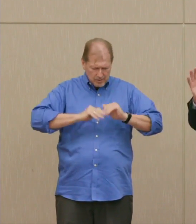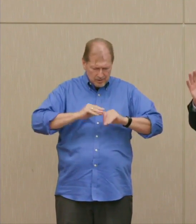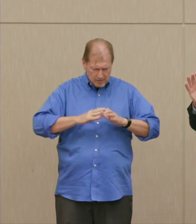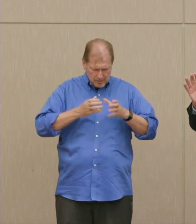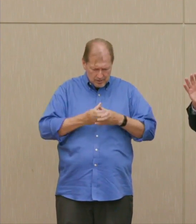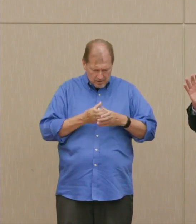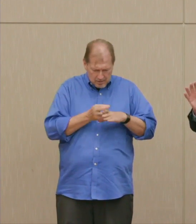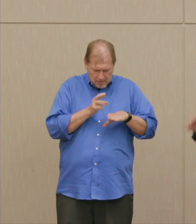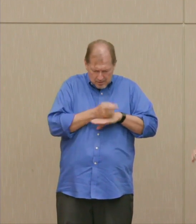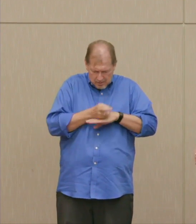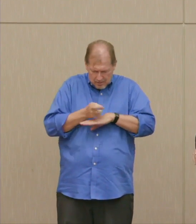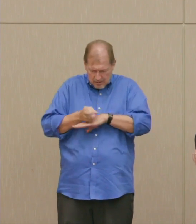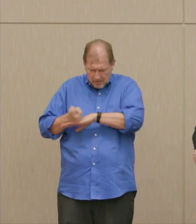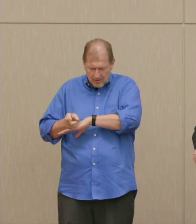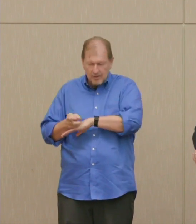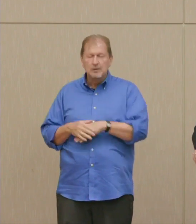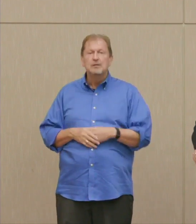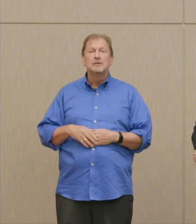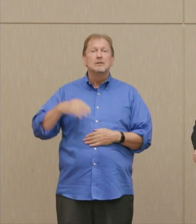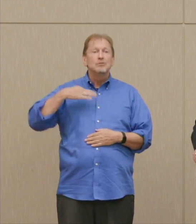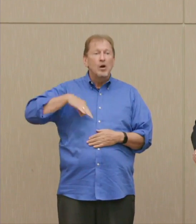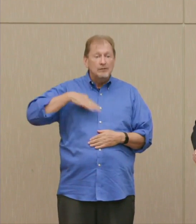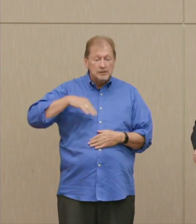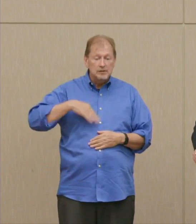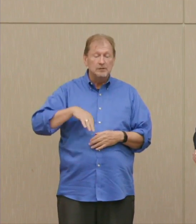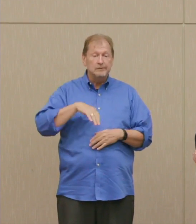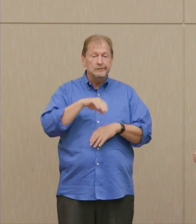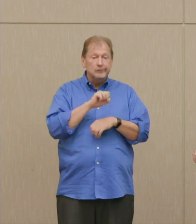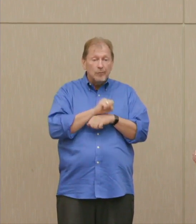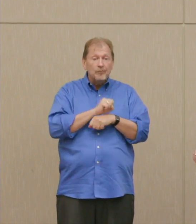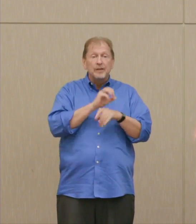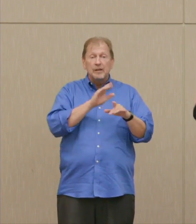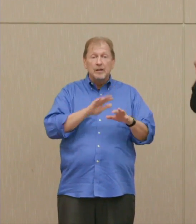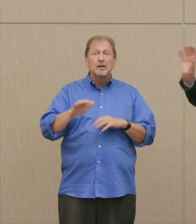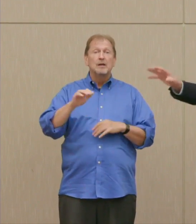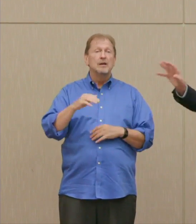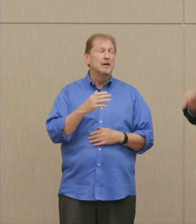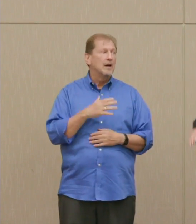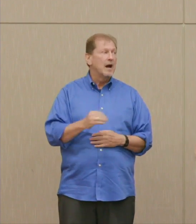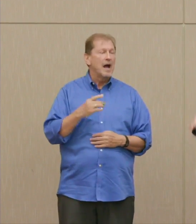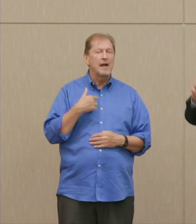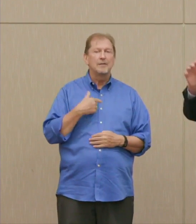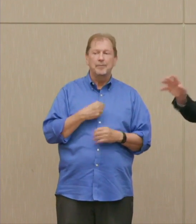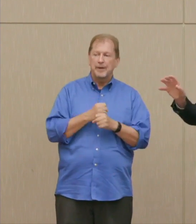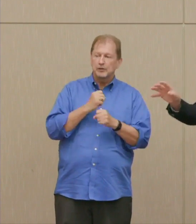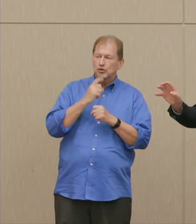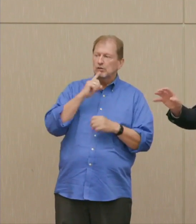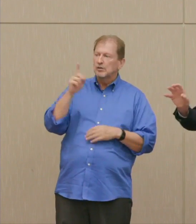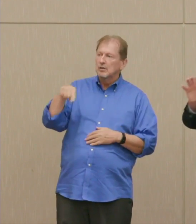Profits, jobs, campaign donations, and assurances to our allies that we'll protect you by this